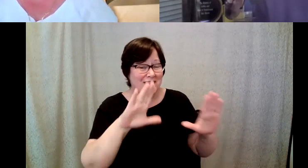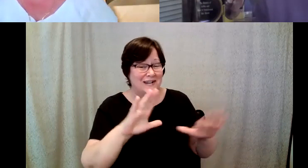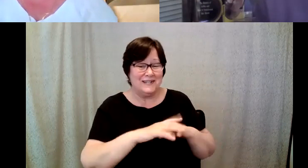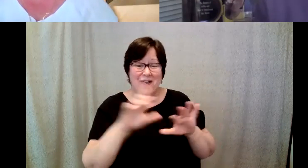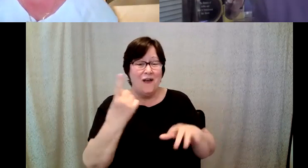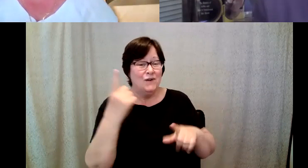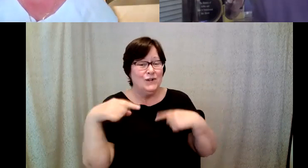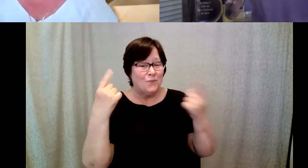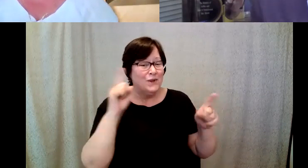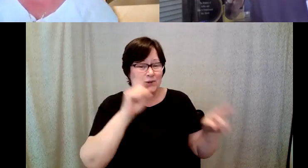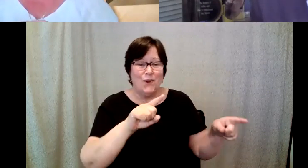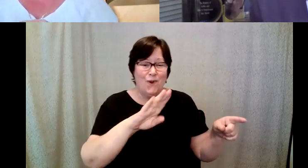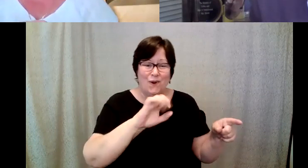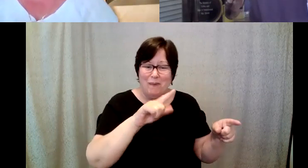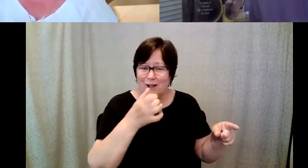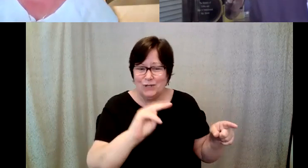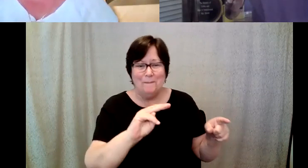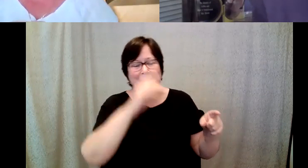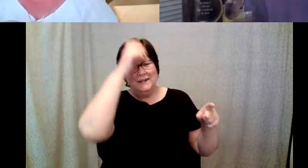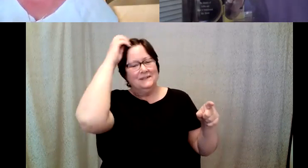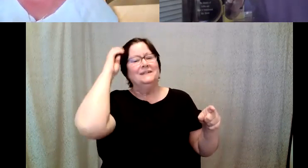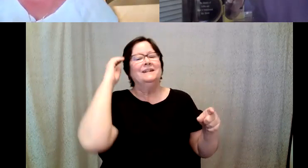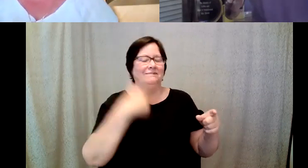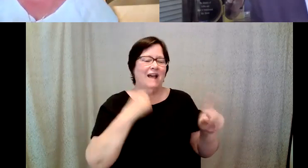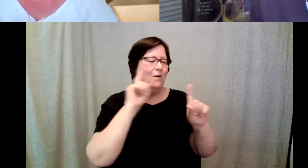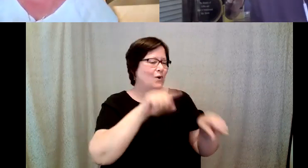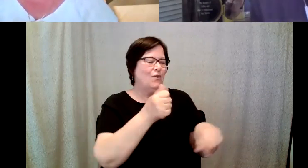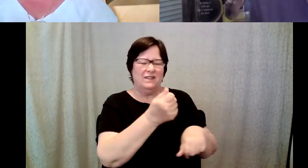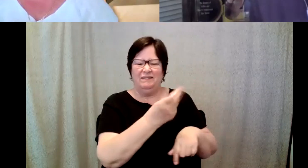go to Bruges, and so i'm going to get there sometime in the next couple of years, I hope.